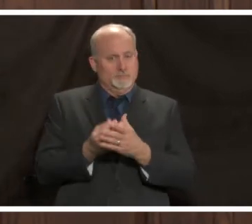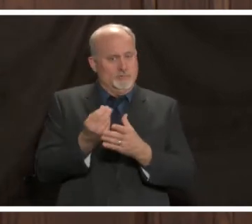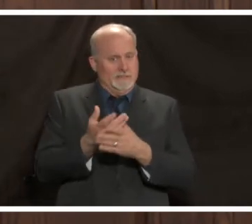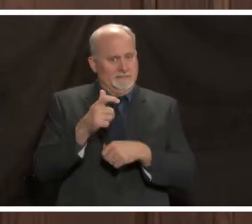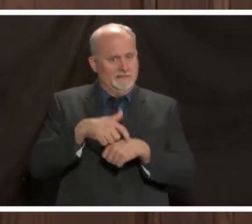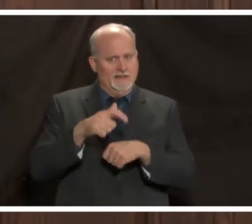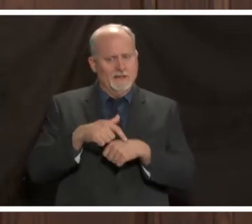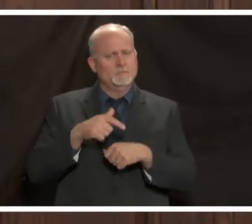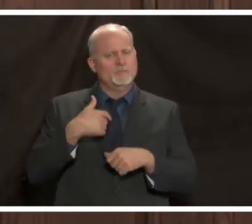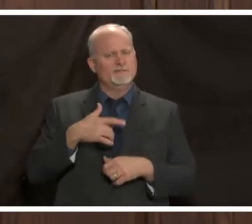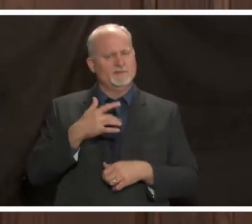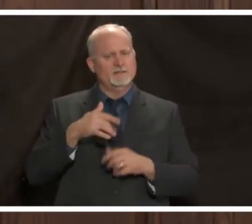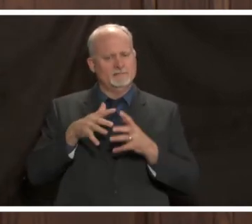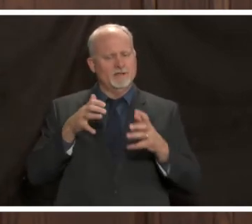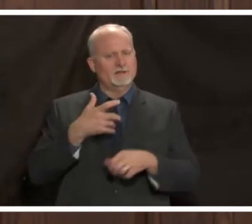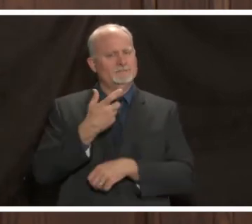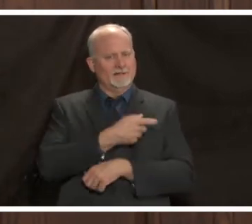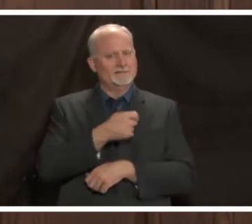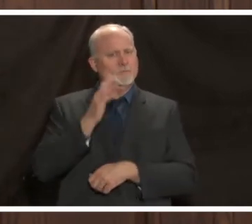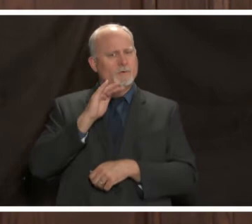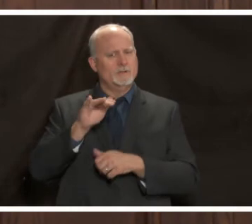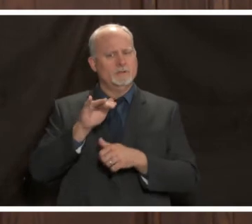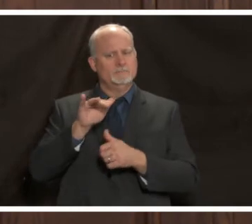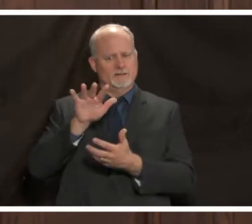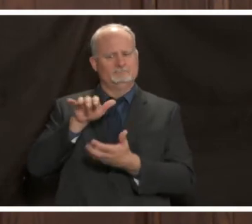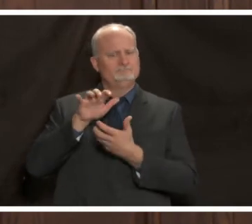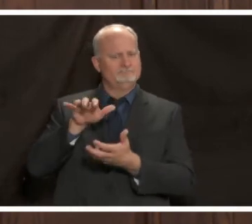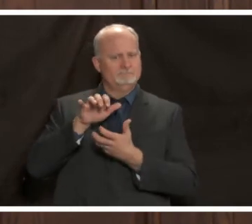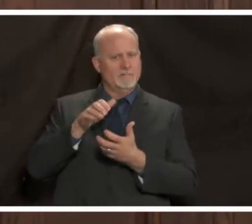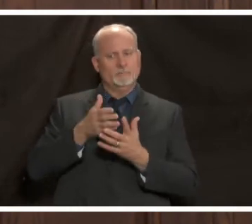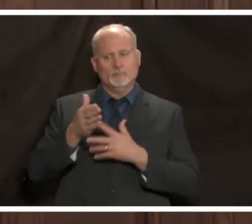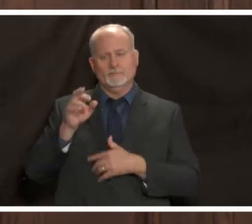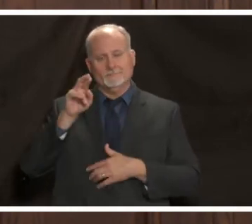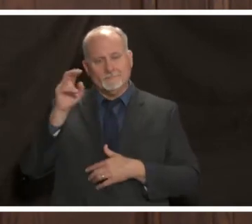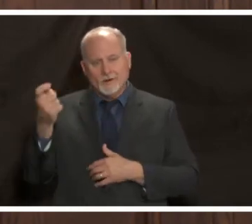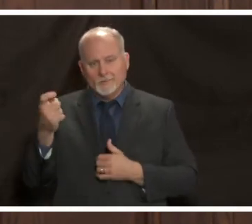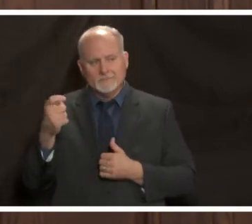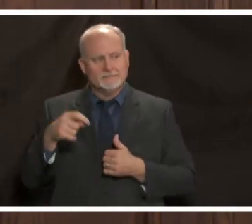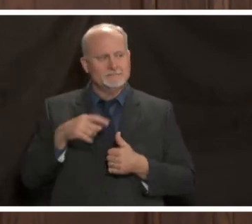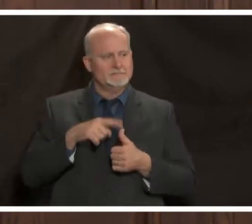anticipate a lot of vaccines will be available through pharmacies and other locations just